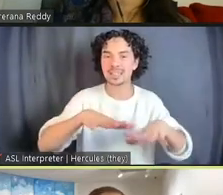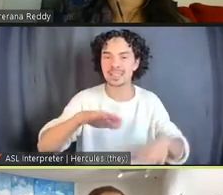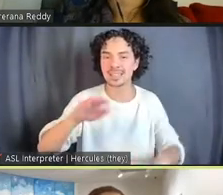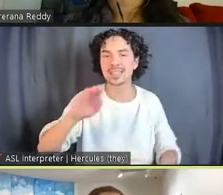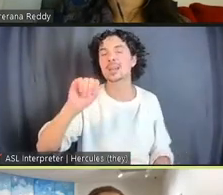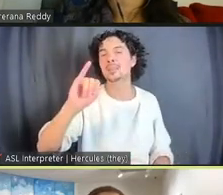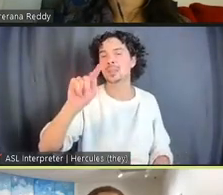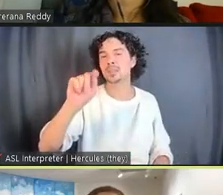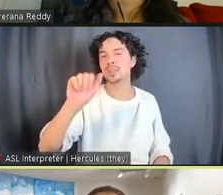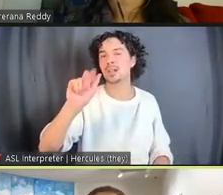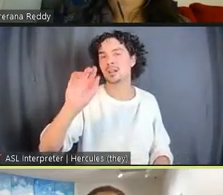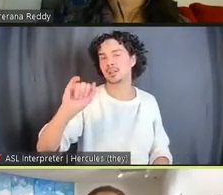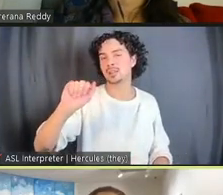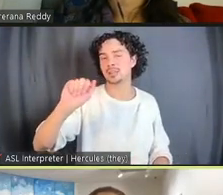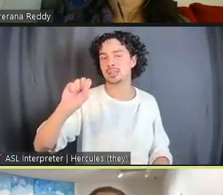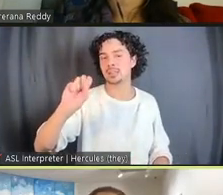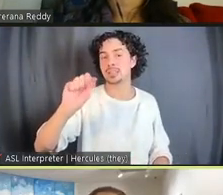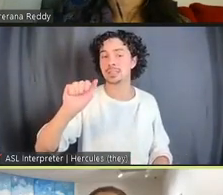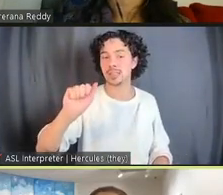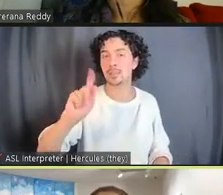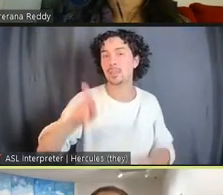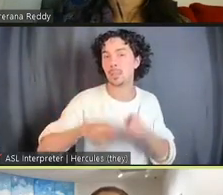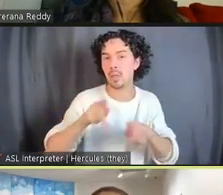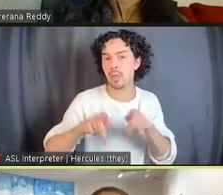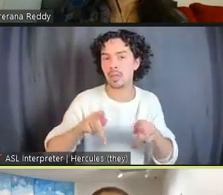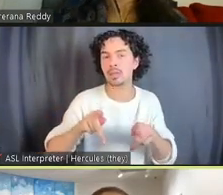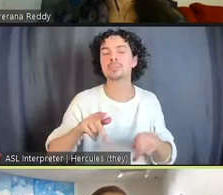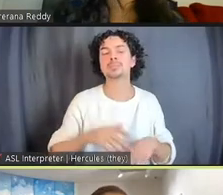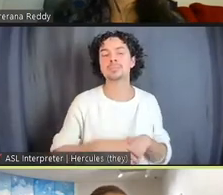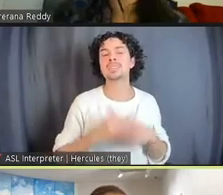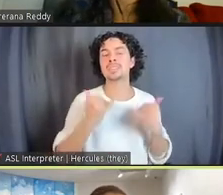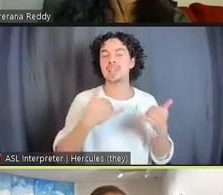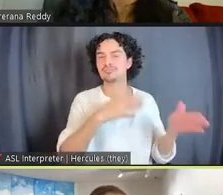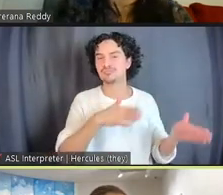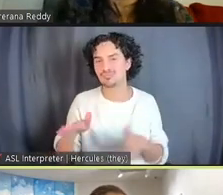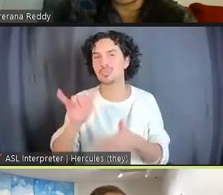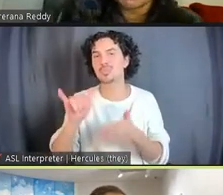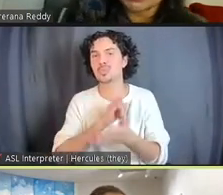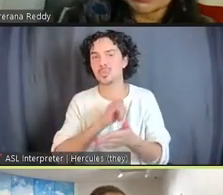currently in New York on unceded territory of the Lenape, and I want to